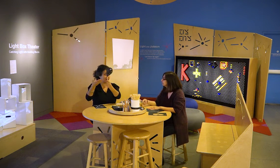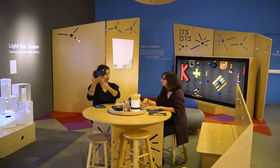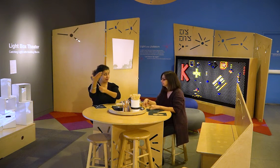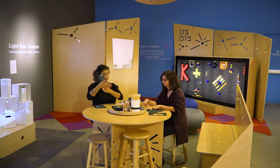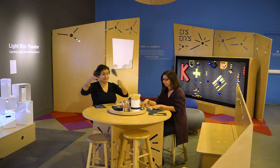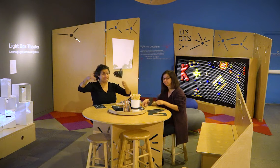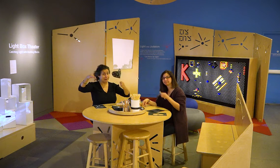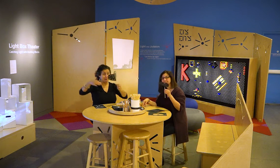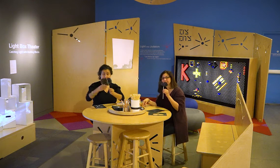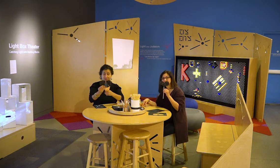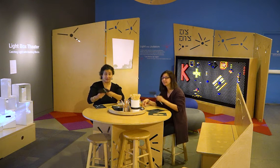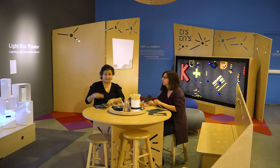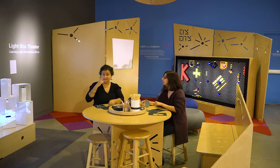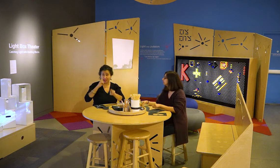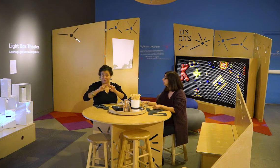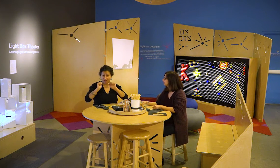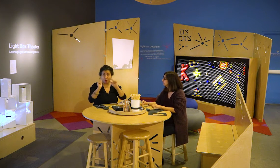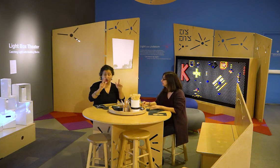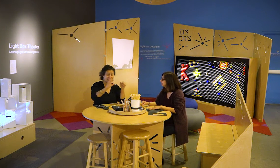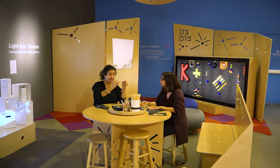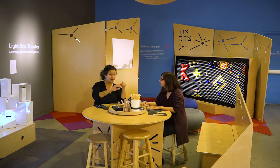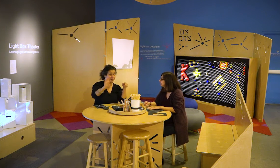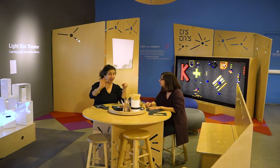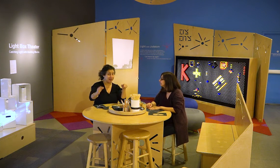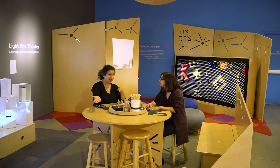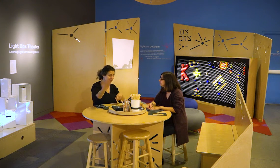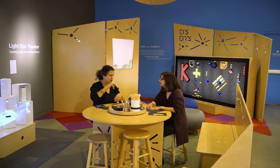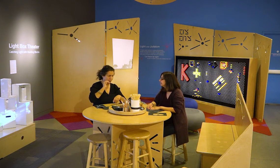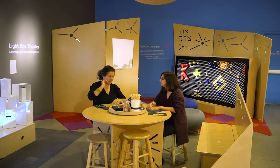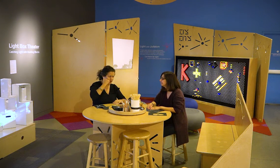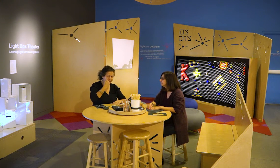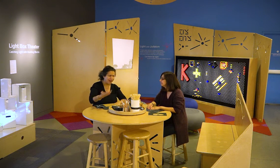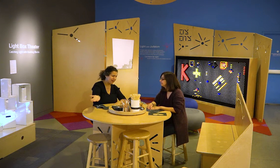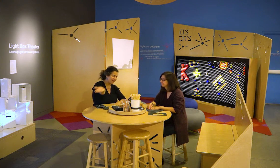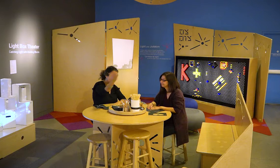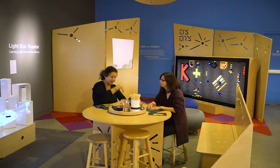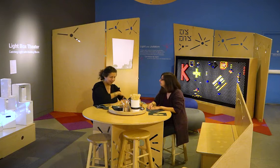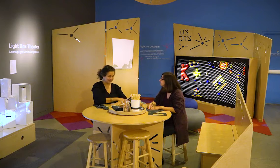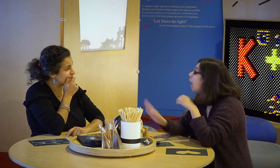Look at the puppet! The fun is for all ages, 0 to 99 years old. Don't be shy! Come!